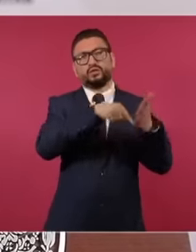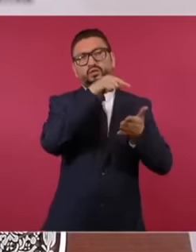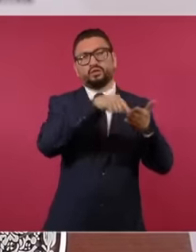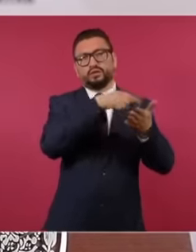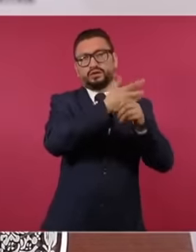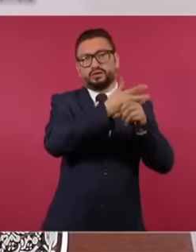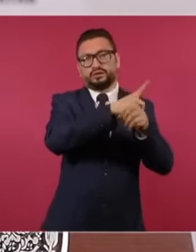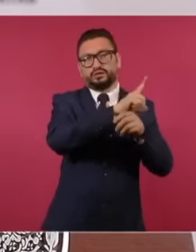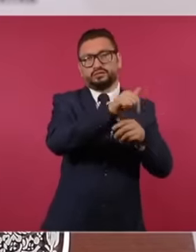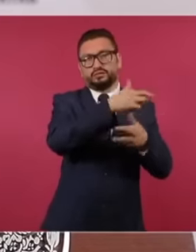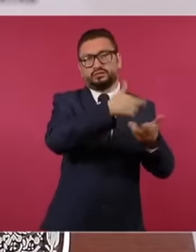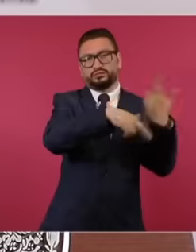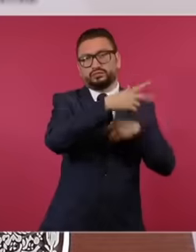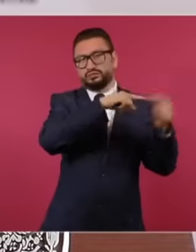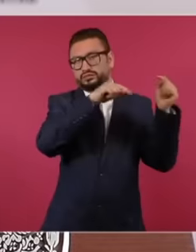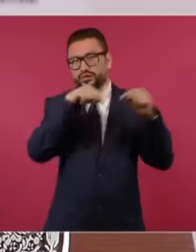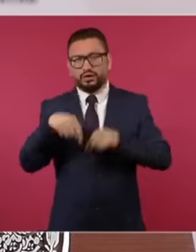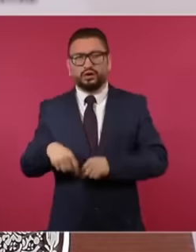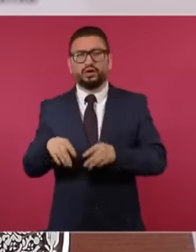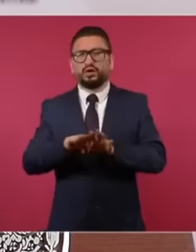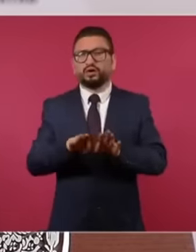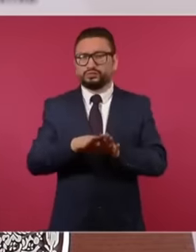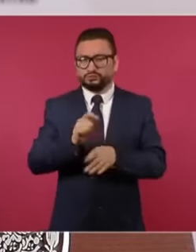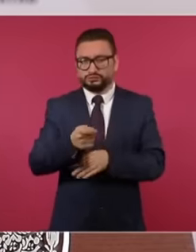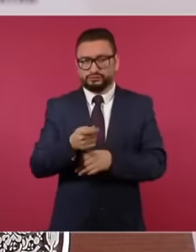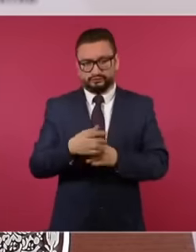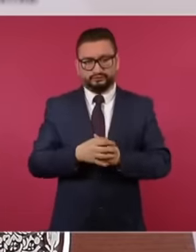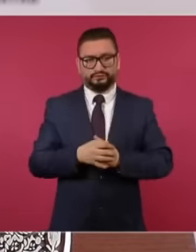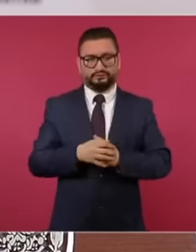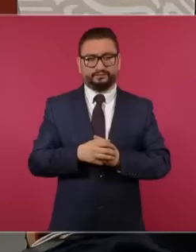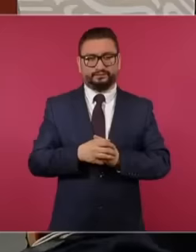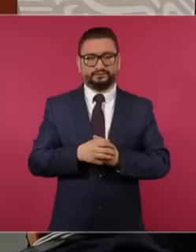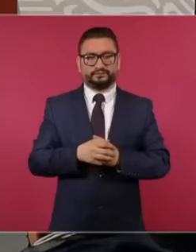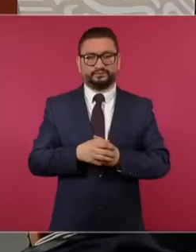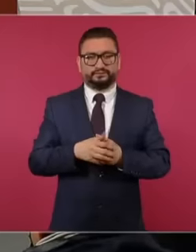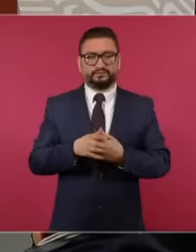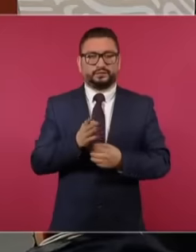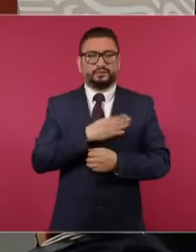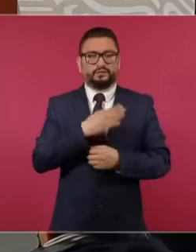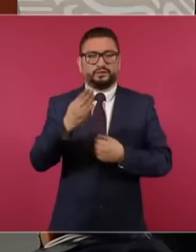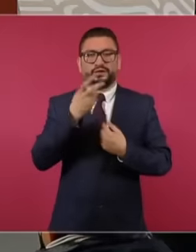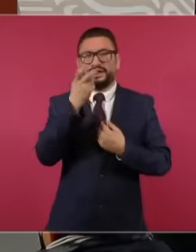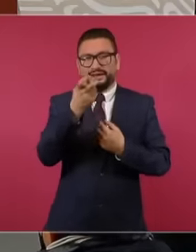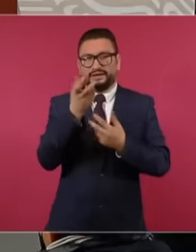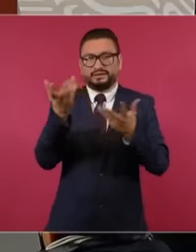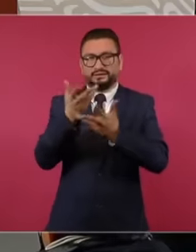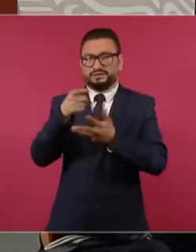review it well This is what they are doing